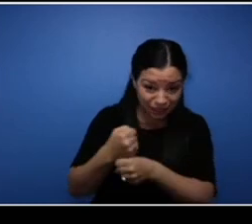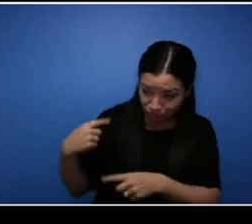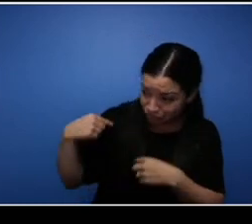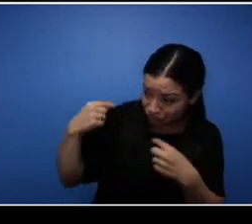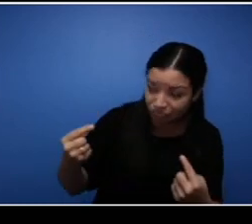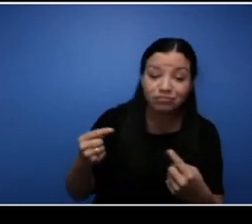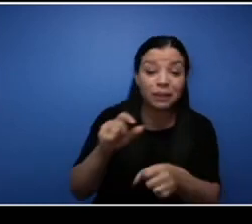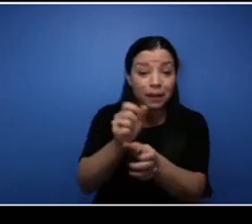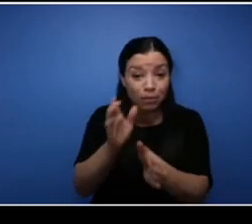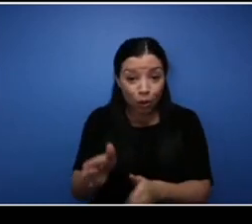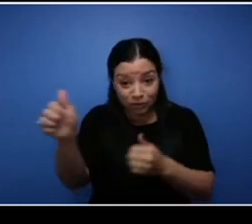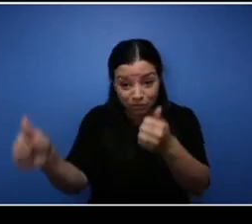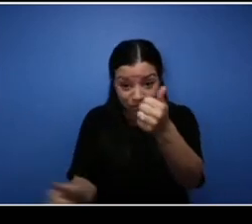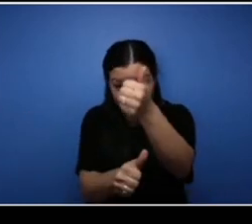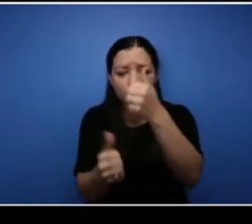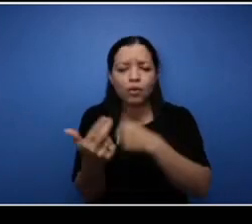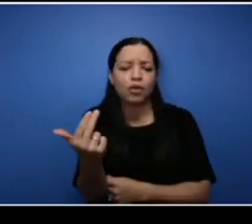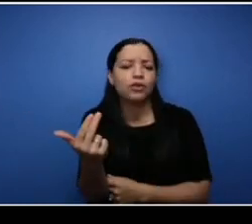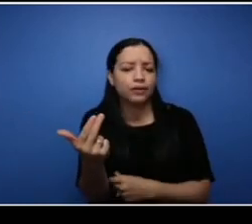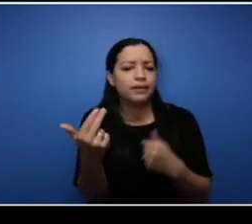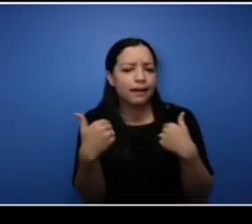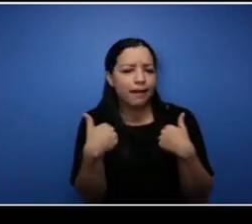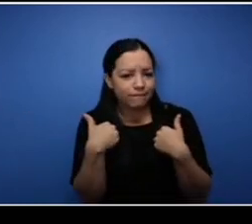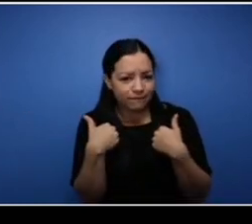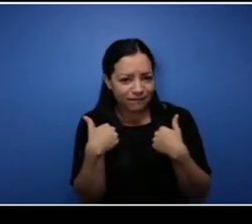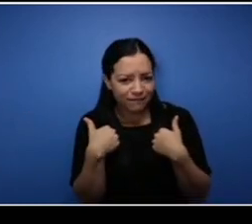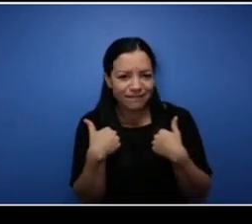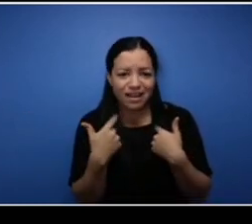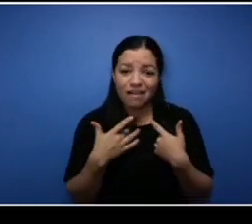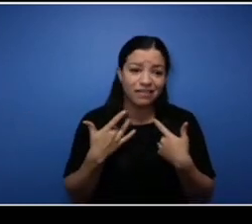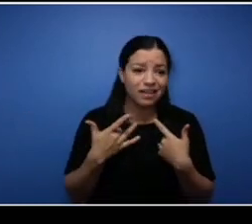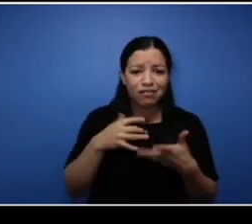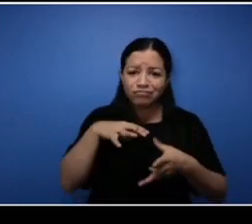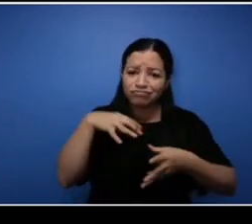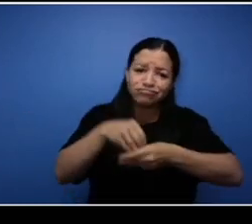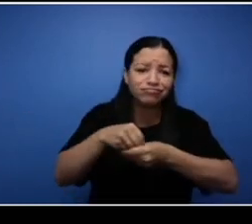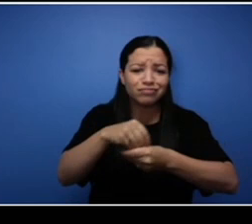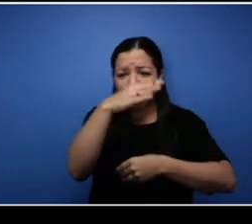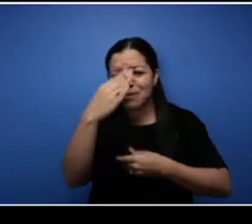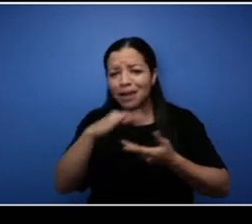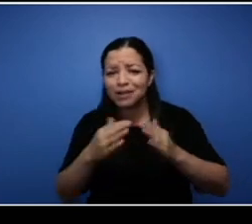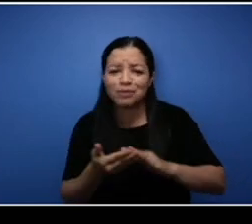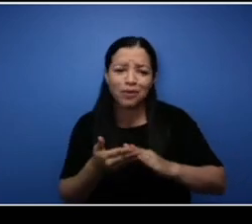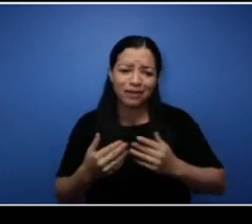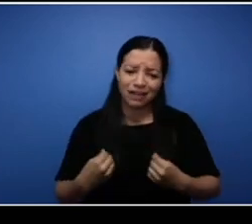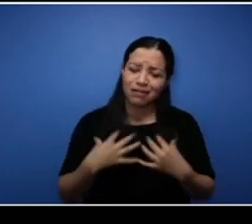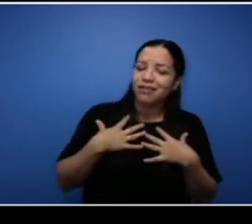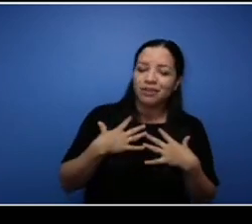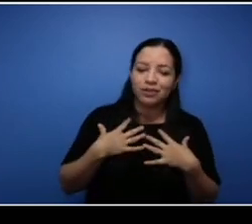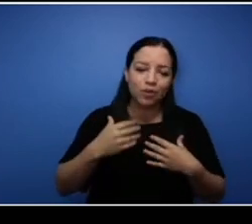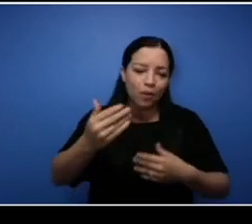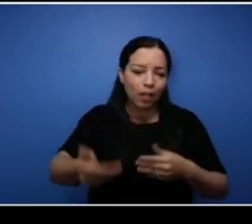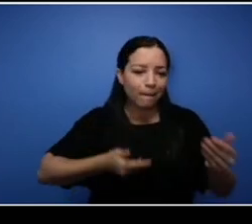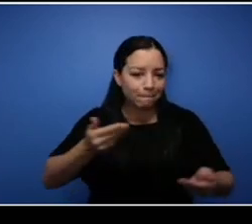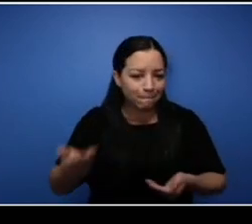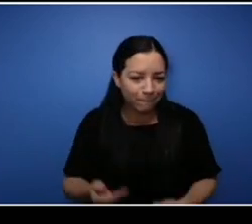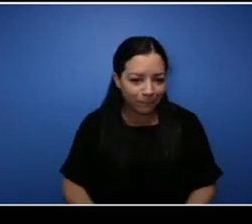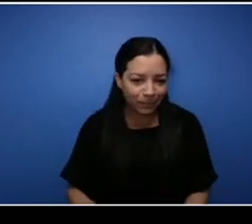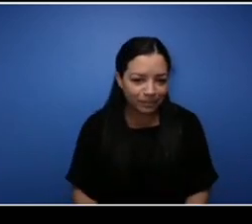doing what feels good to me in the Black community so welcome everybody